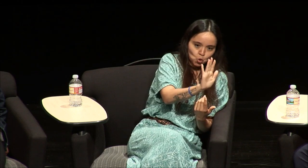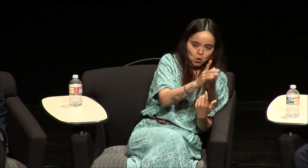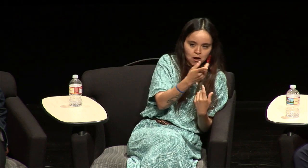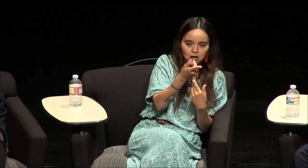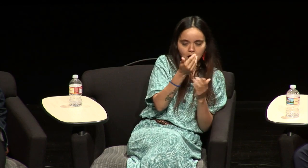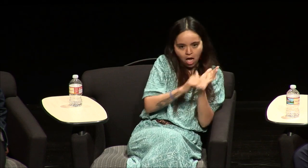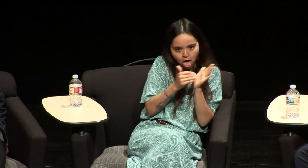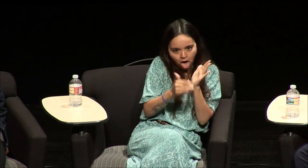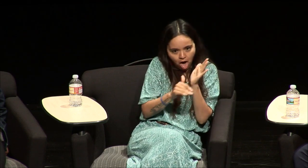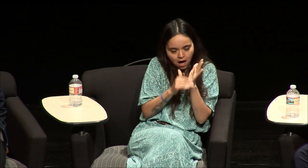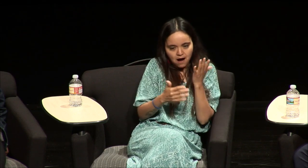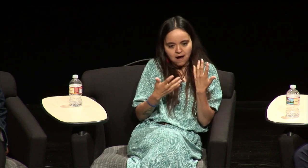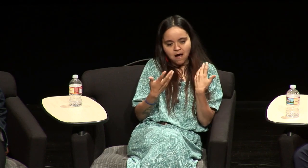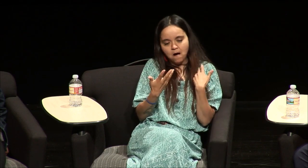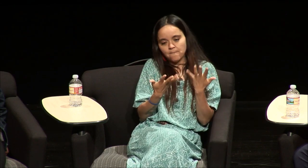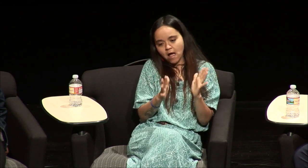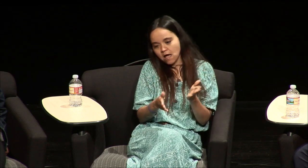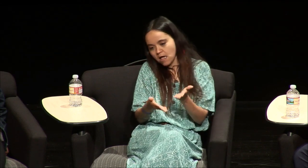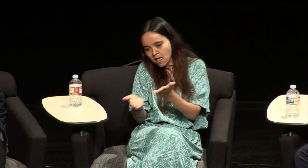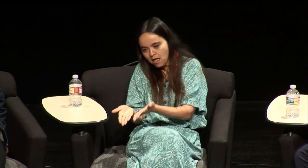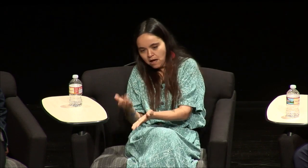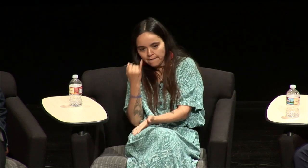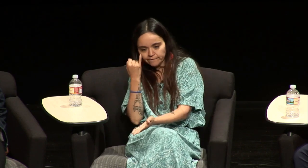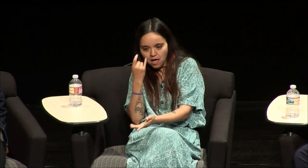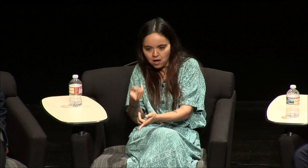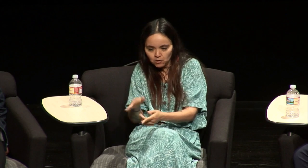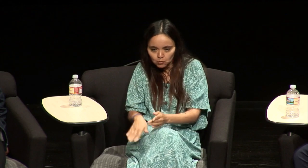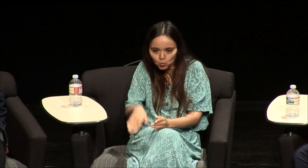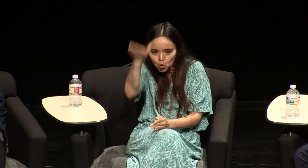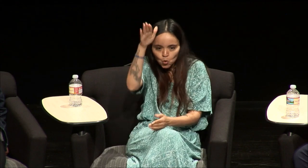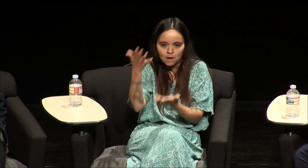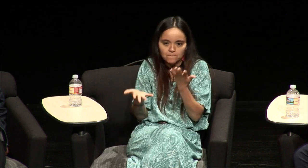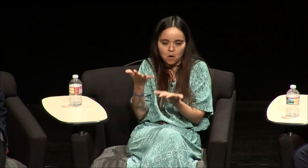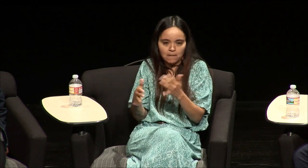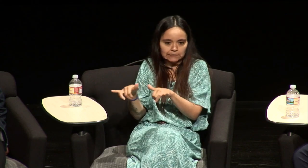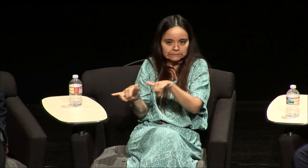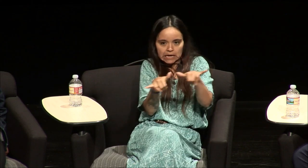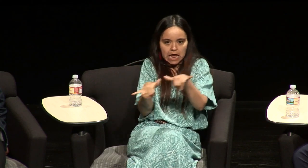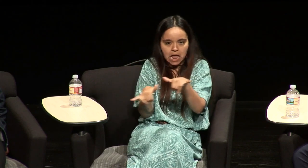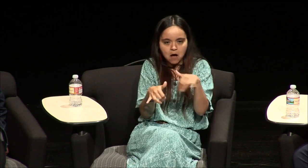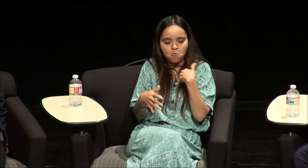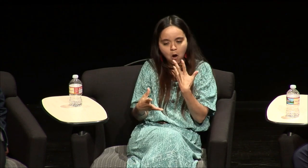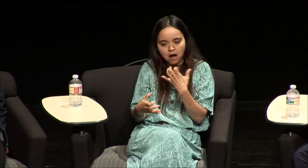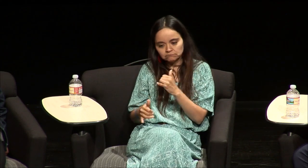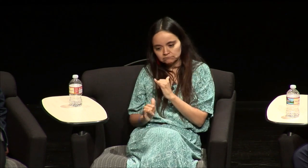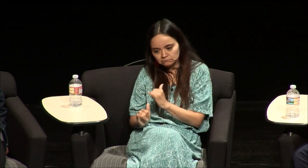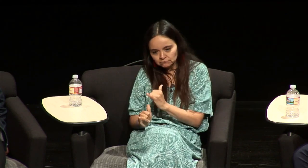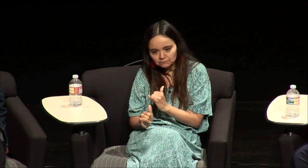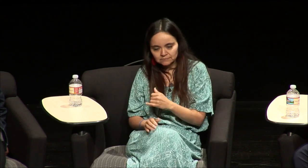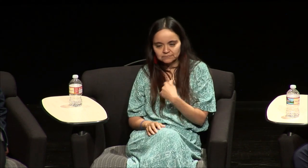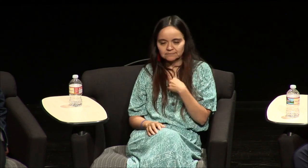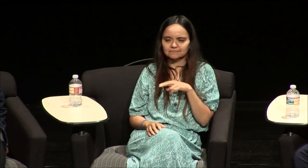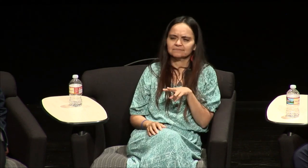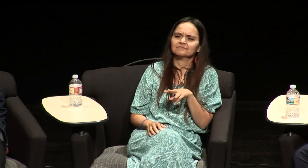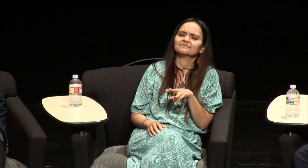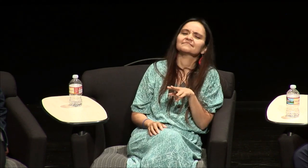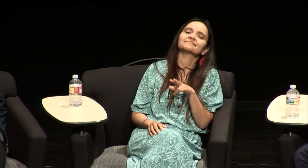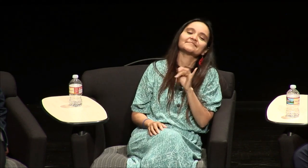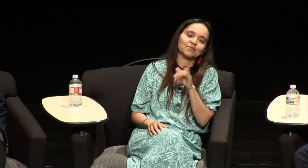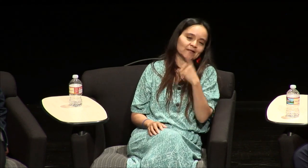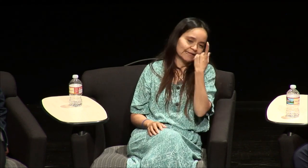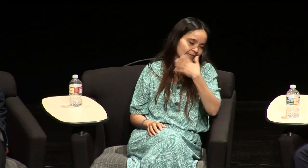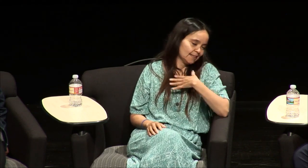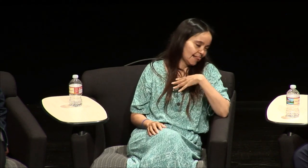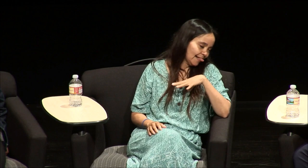said to me because you know our child is deaf I want them to be like me I want